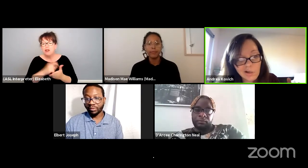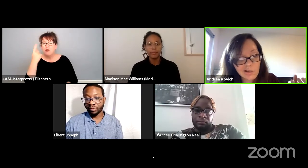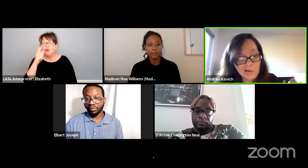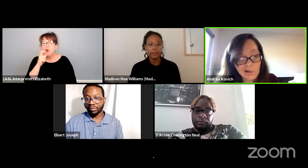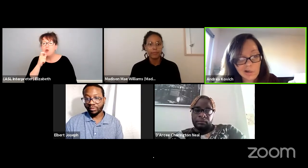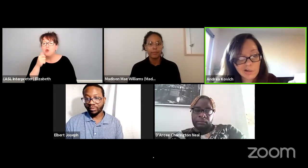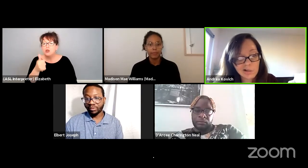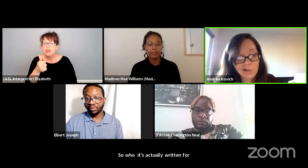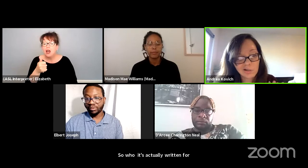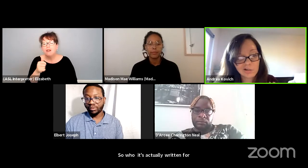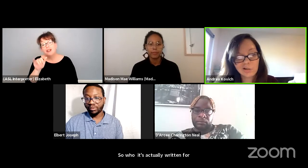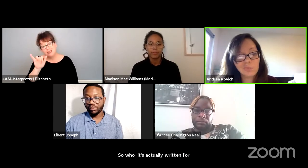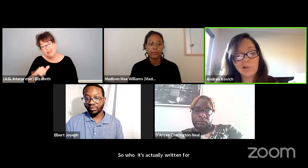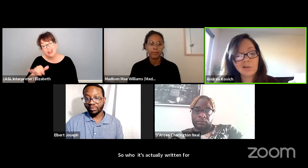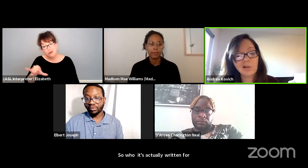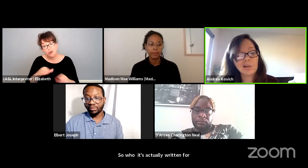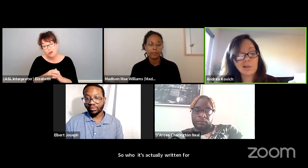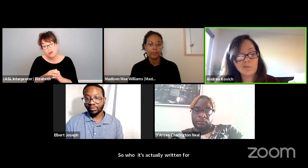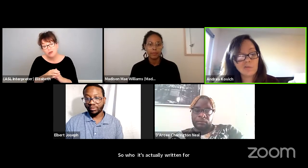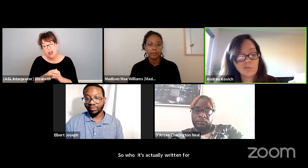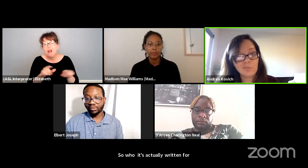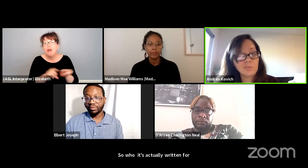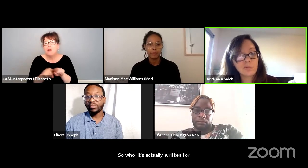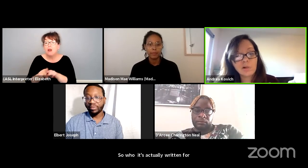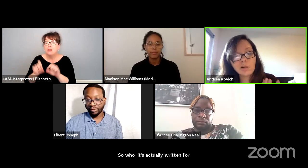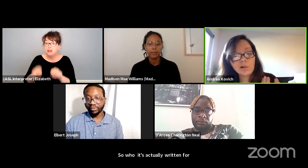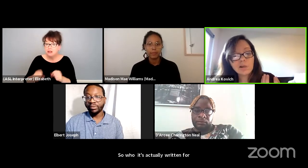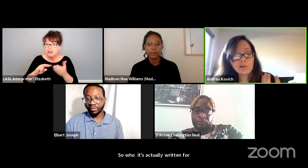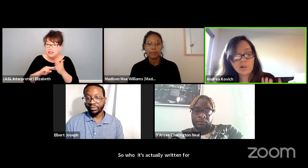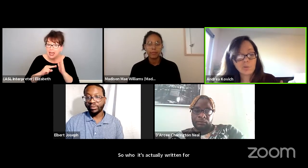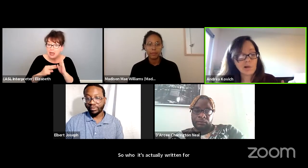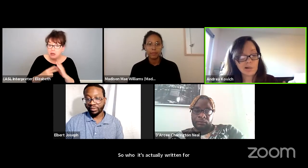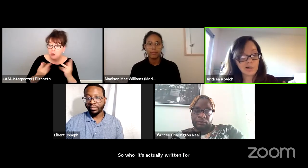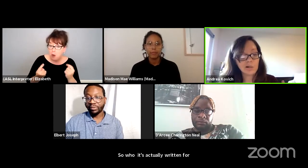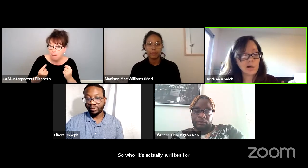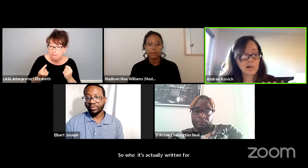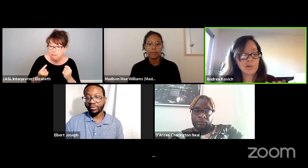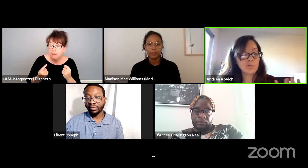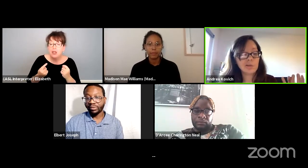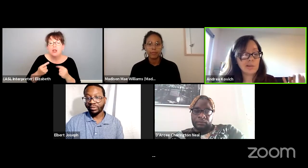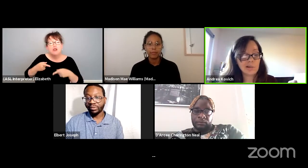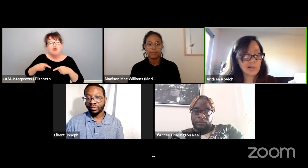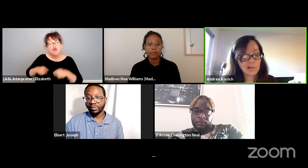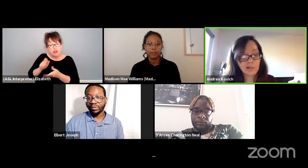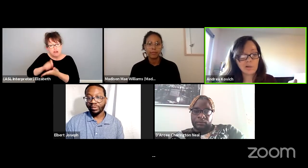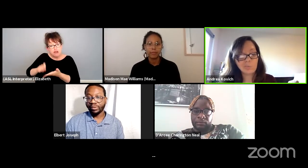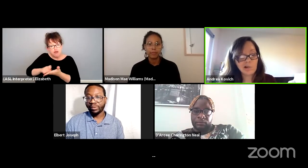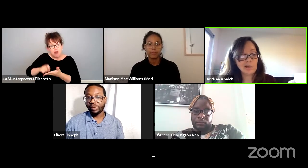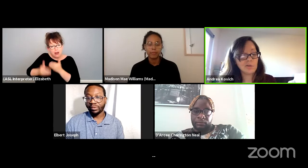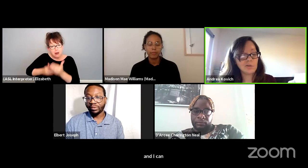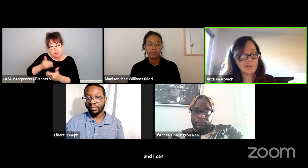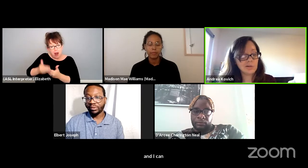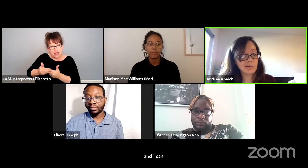And that can also mean like even, in the writing are you thinking about